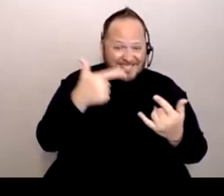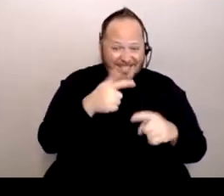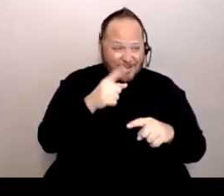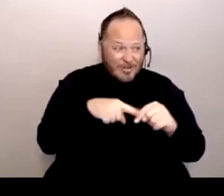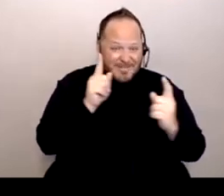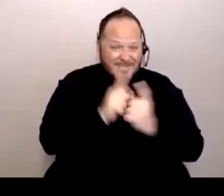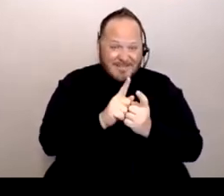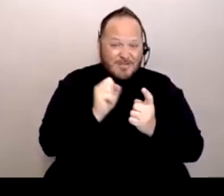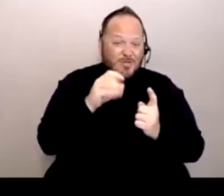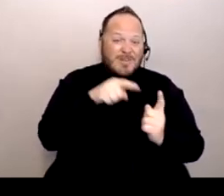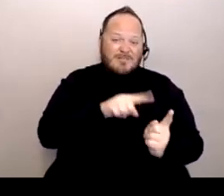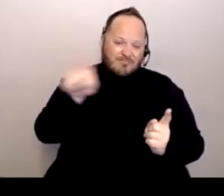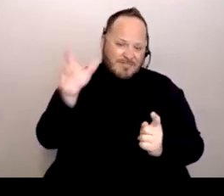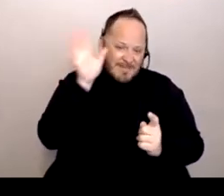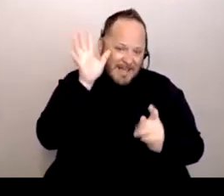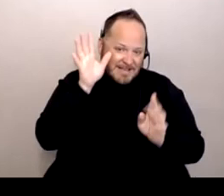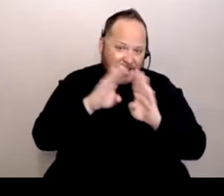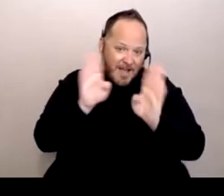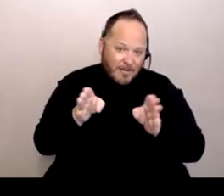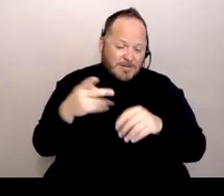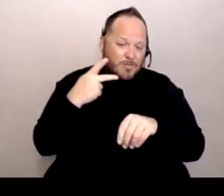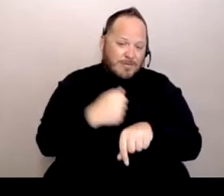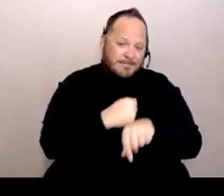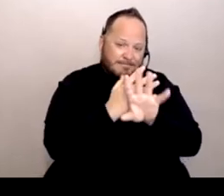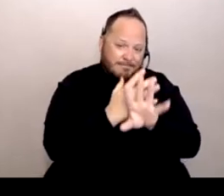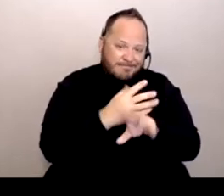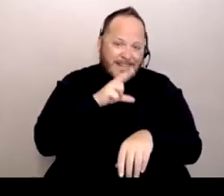By the time he was better, it limited our time together.